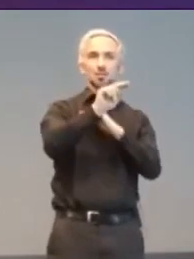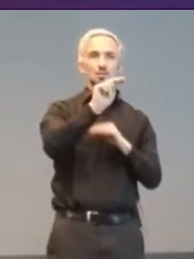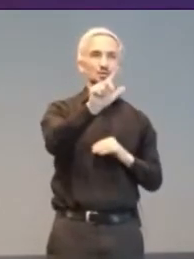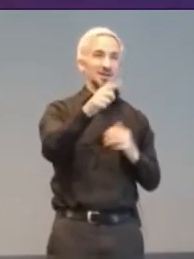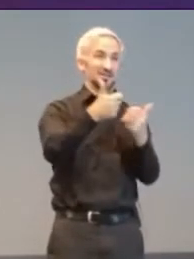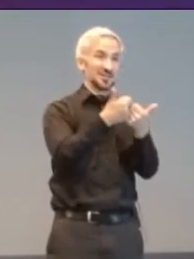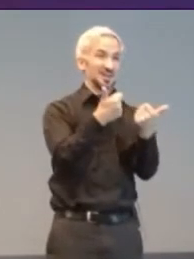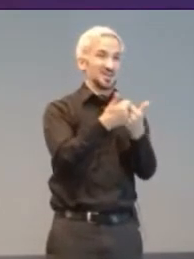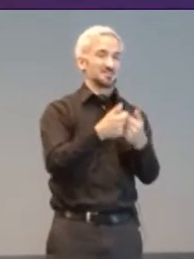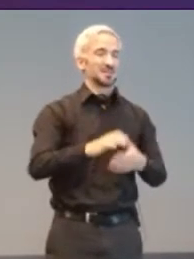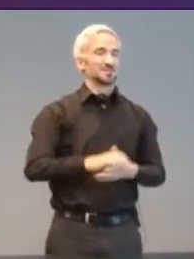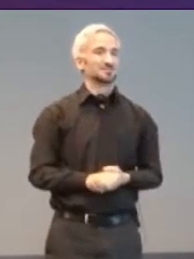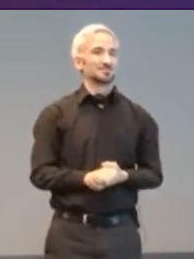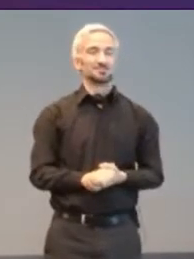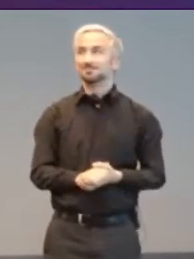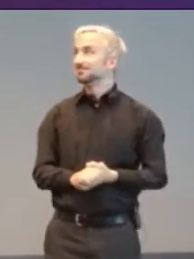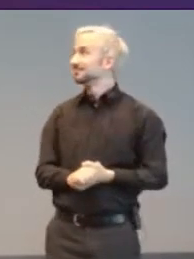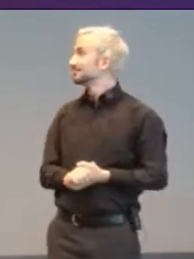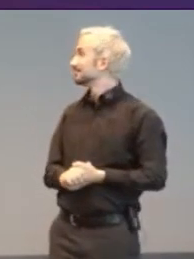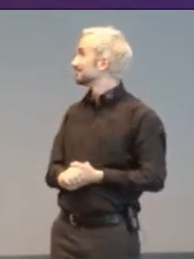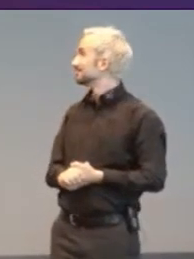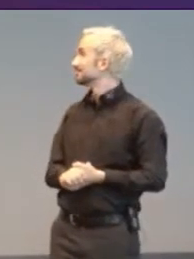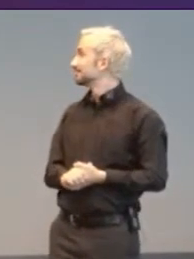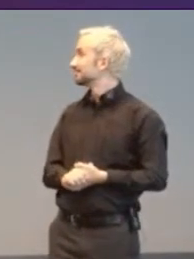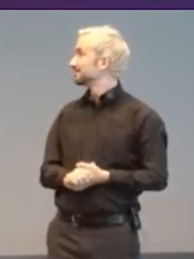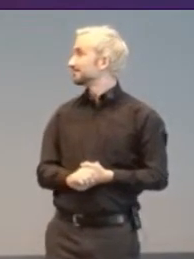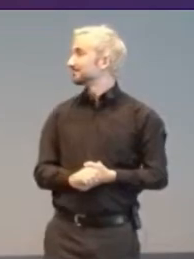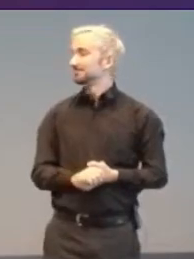My start in game accessibility was in an English day centre for adults,